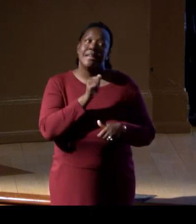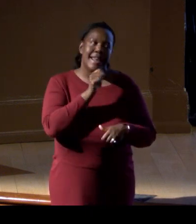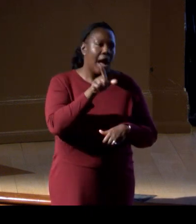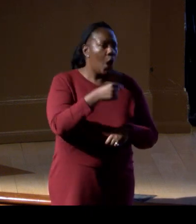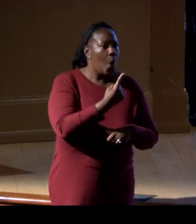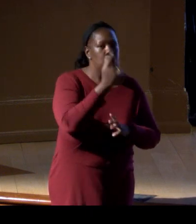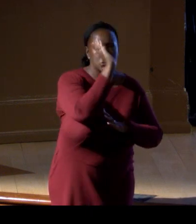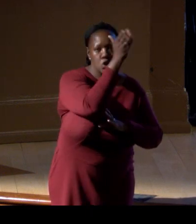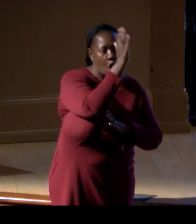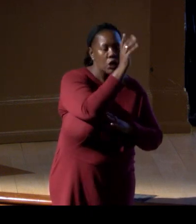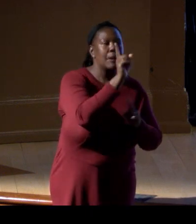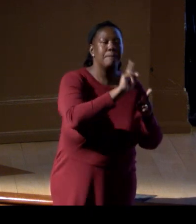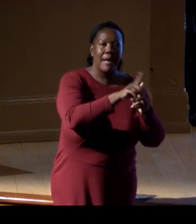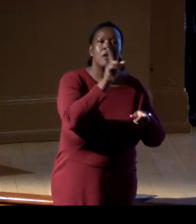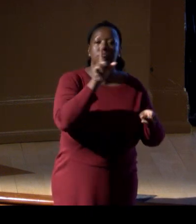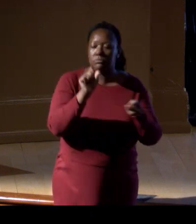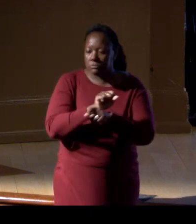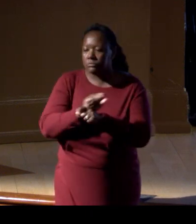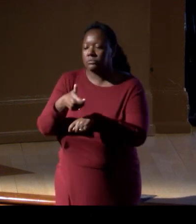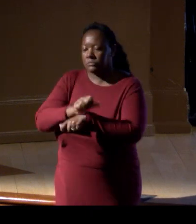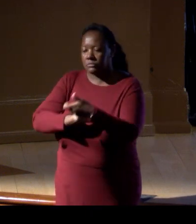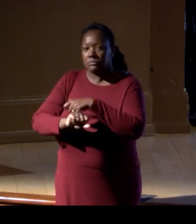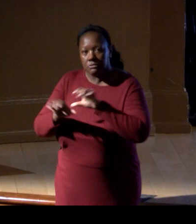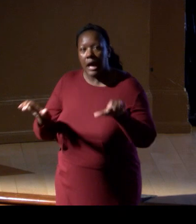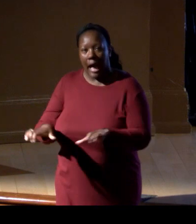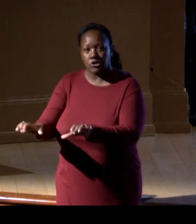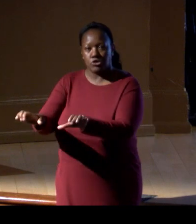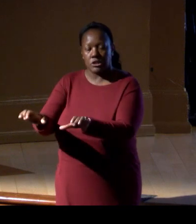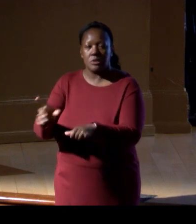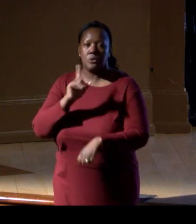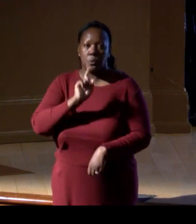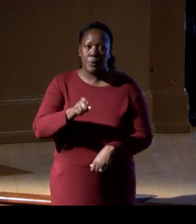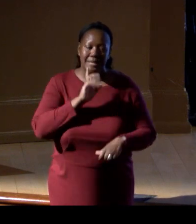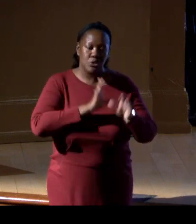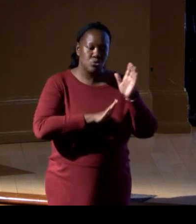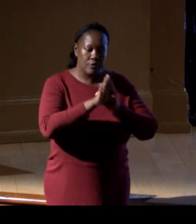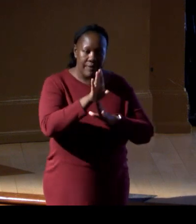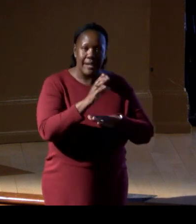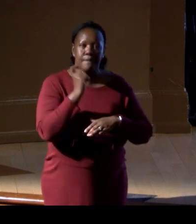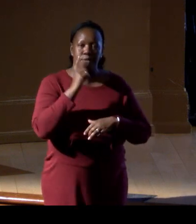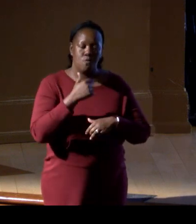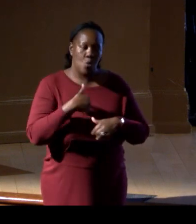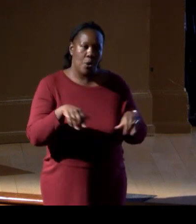We need to develop trusted, evidence-based biodiversity standards for monitoring, reporting, and verification that are essential